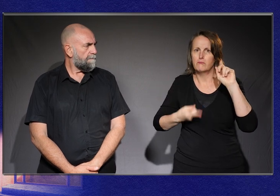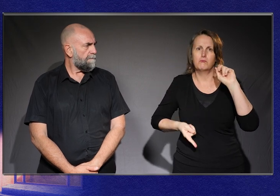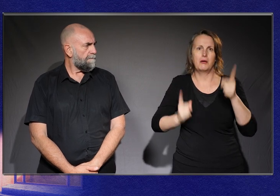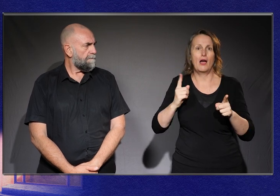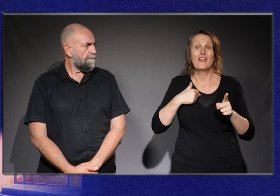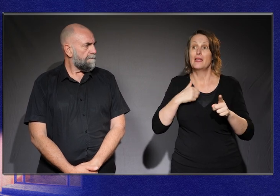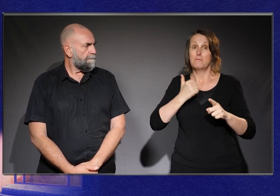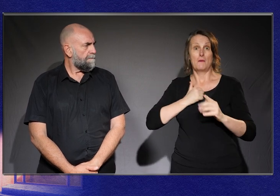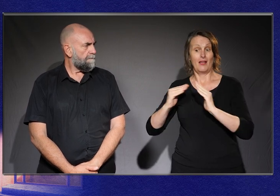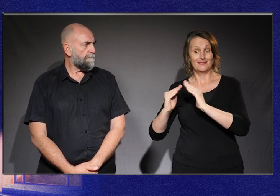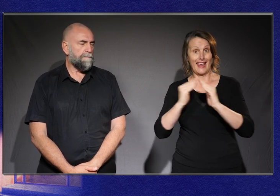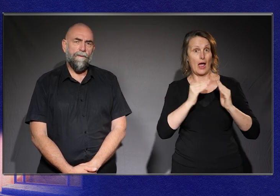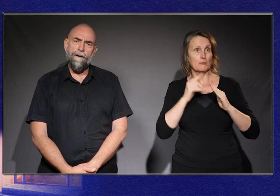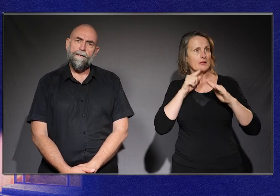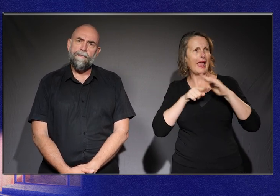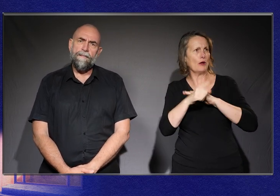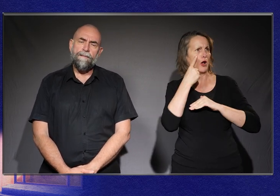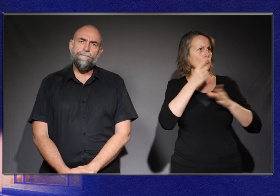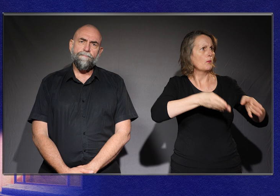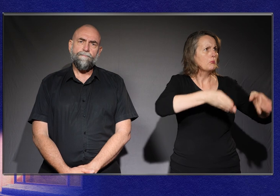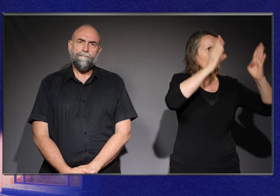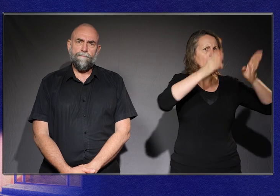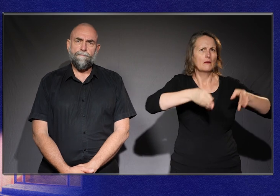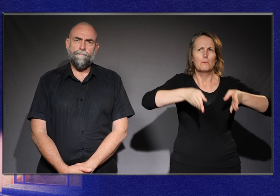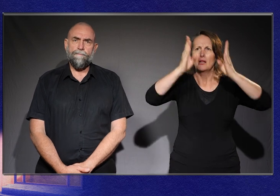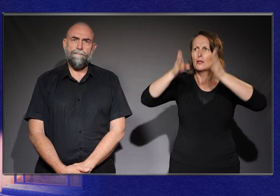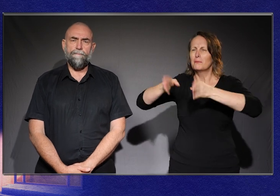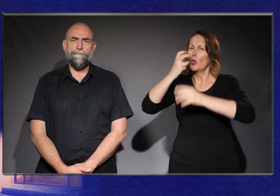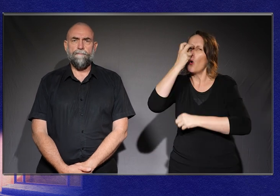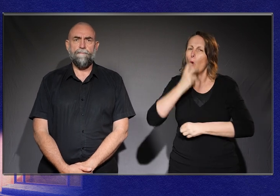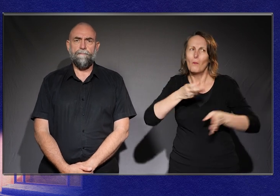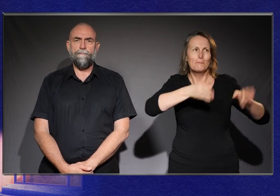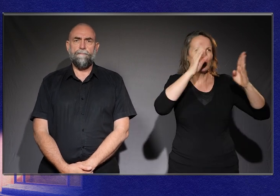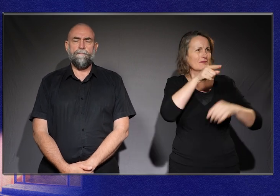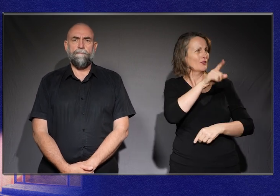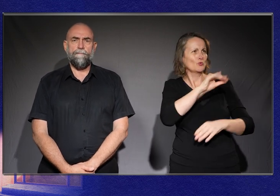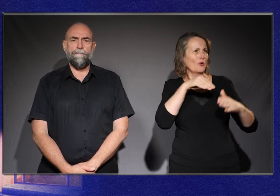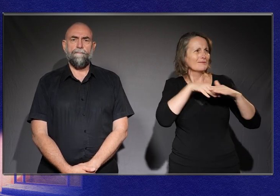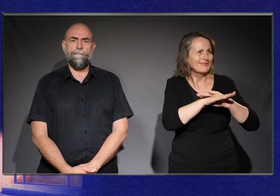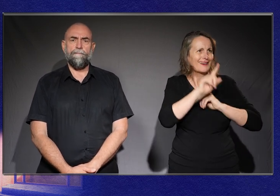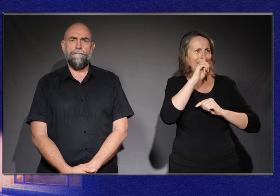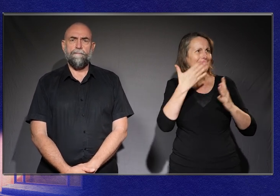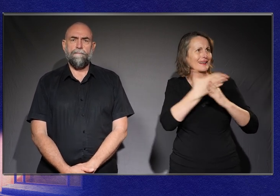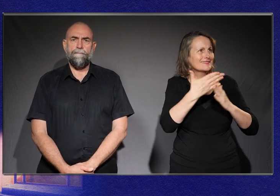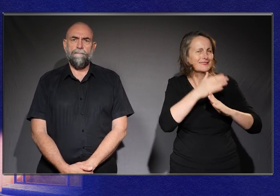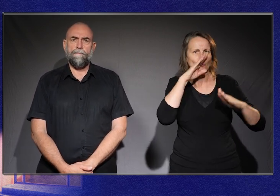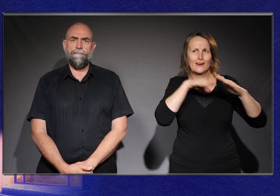were heritage listed and not accessible. And think about what could the world look like if we thought about disability differently,